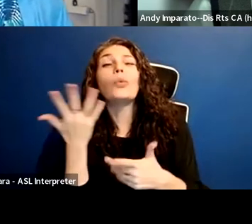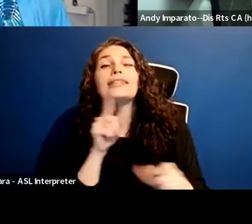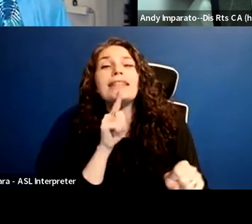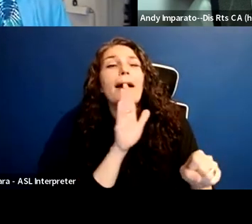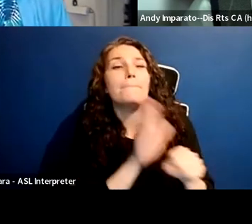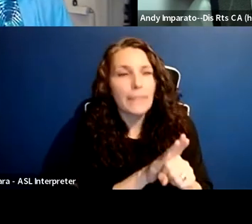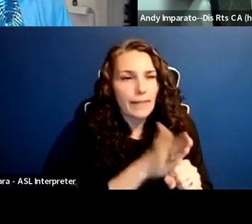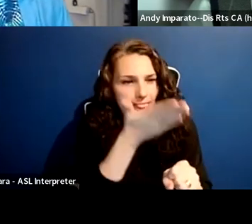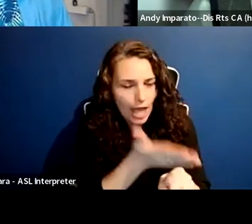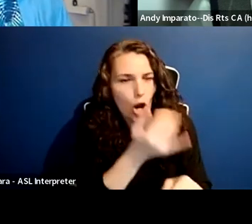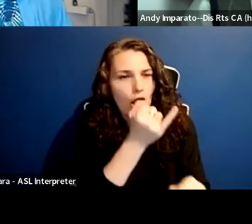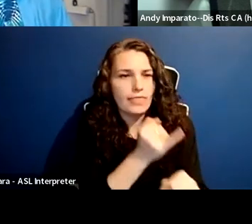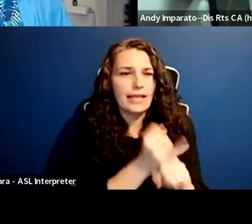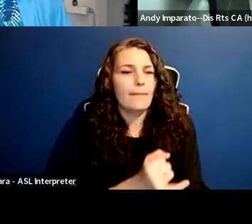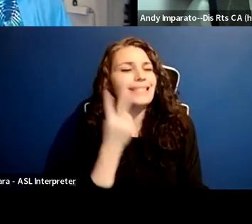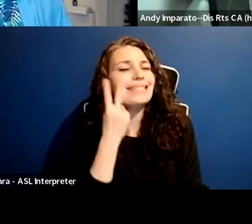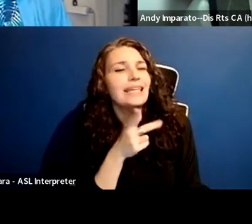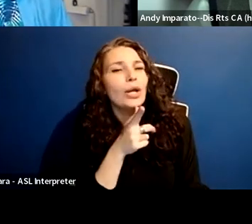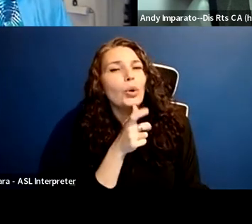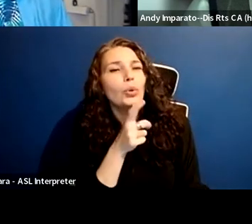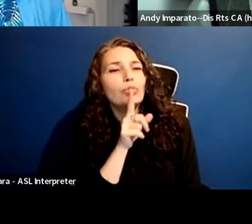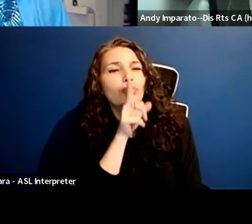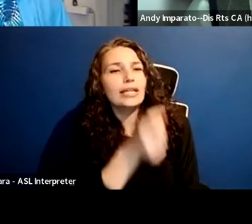most impacted by their decisions, nothing about us without us,